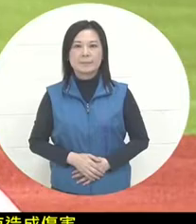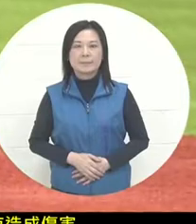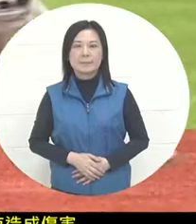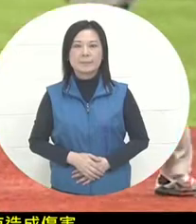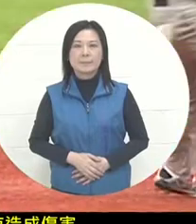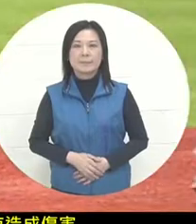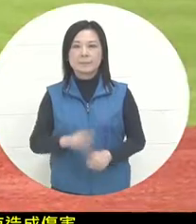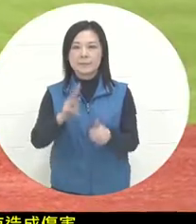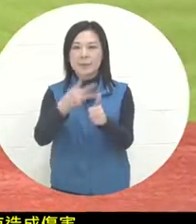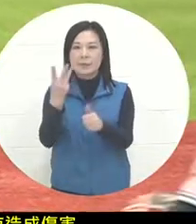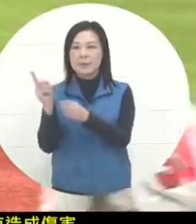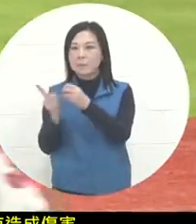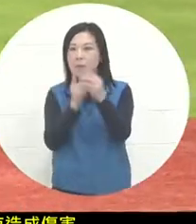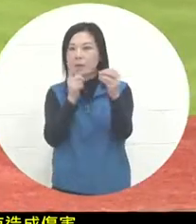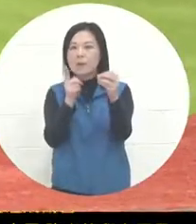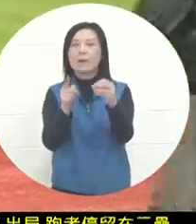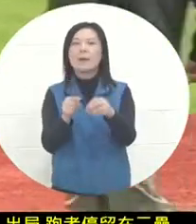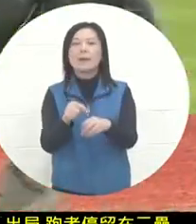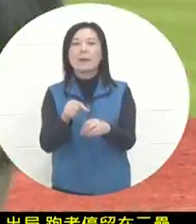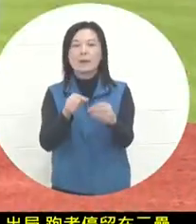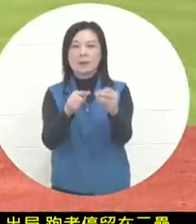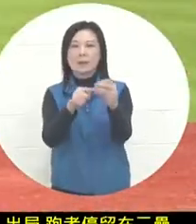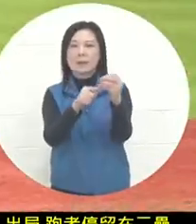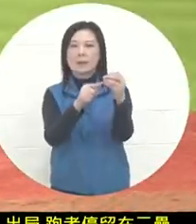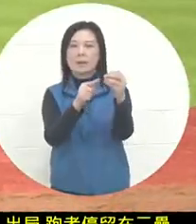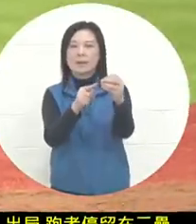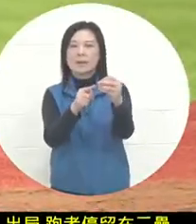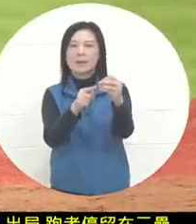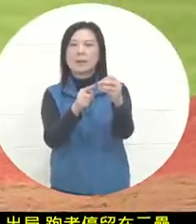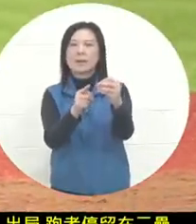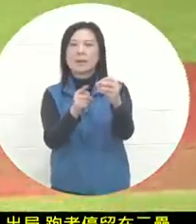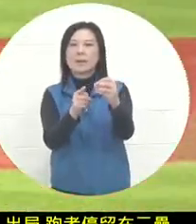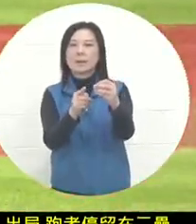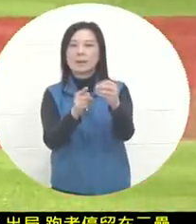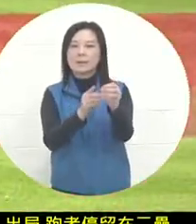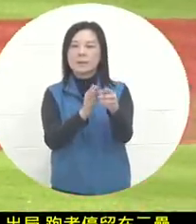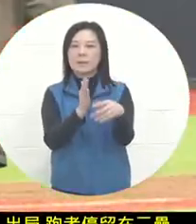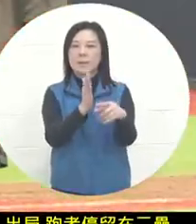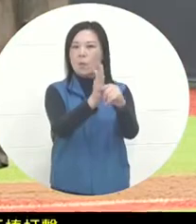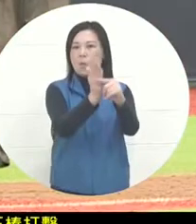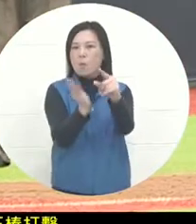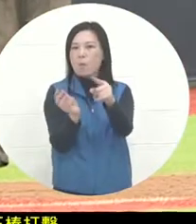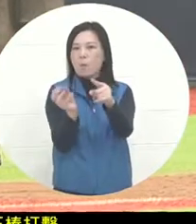, helping to hit the ball and penetrate the middle defensive line . The runner on second base at this time